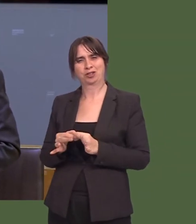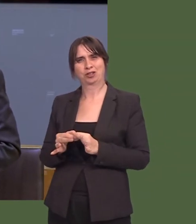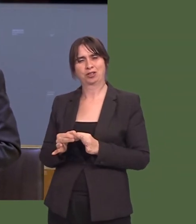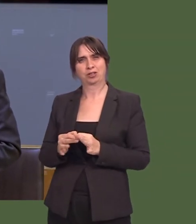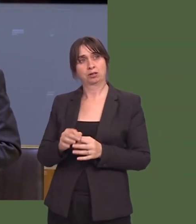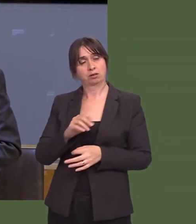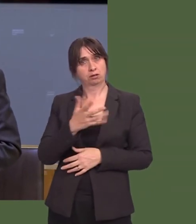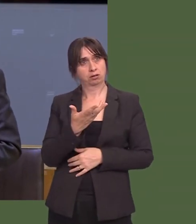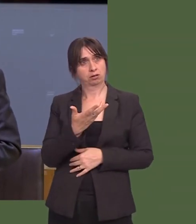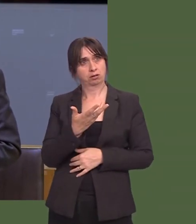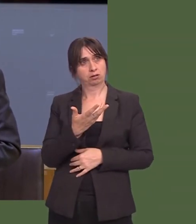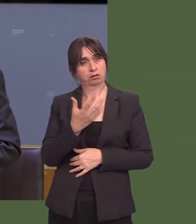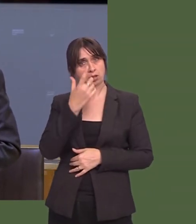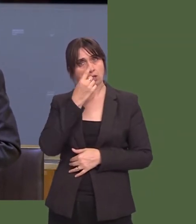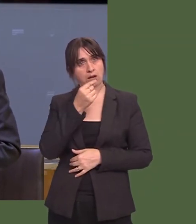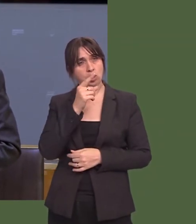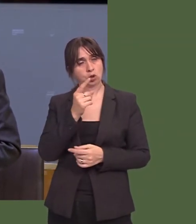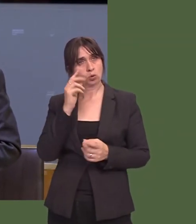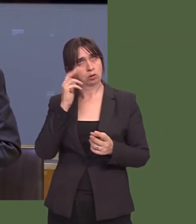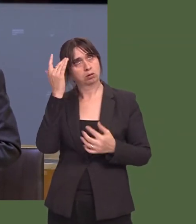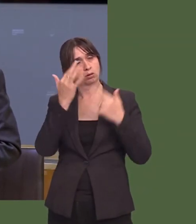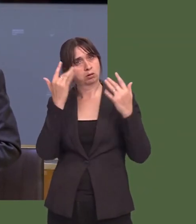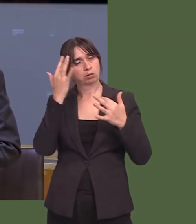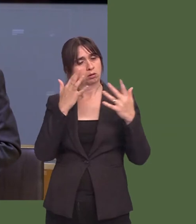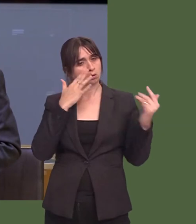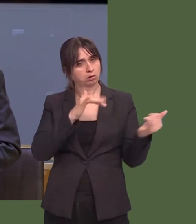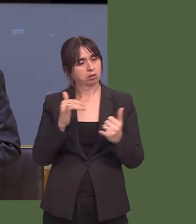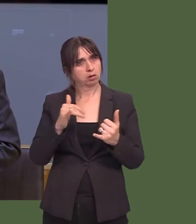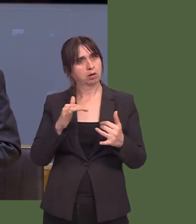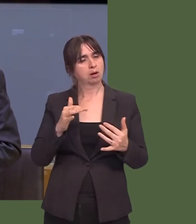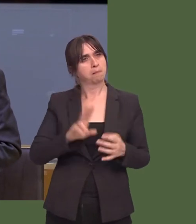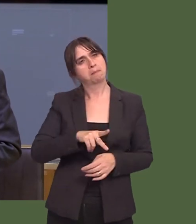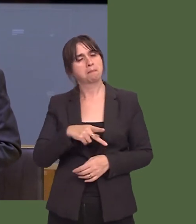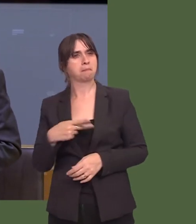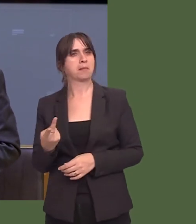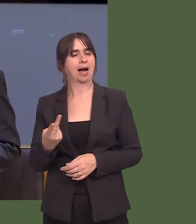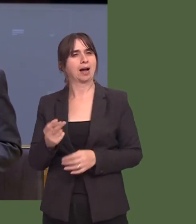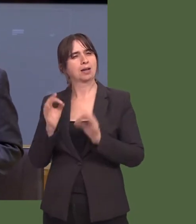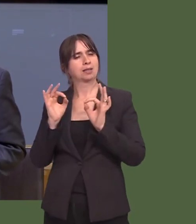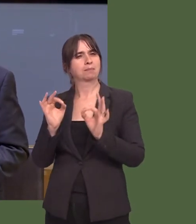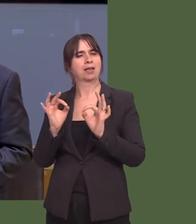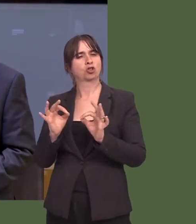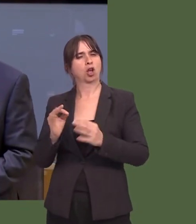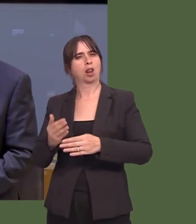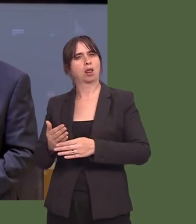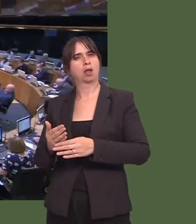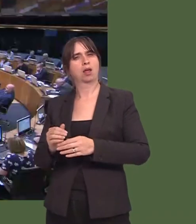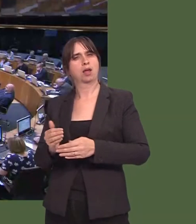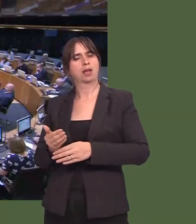yma ac ystyried ailgyflwynoír uned gofal arbennig i fabanod, a sicrhau bod gwasanaethau pediatreg llawn amser yn ysbyty Llwynhelyg?